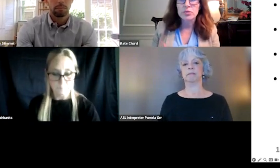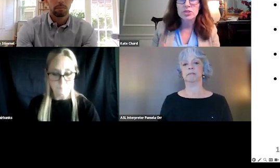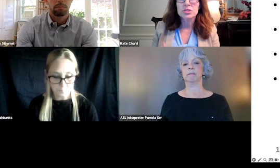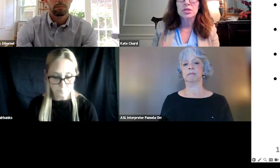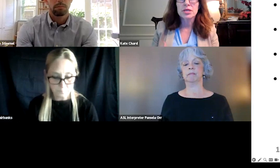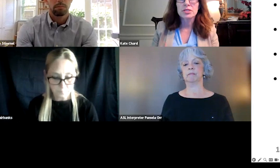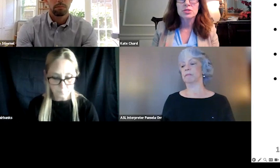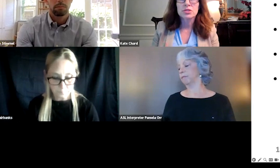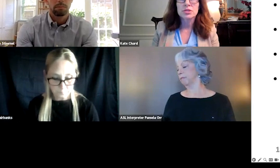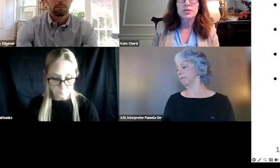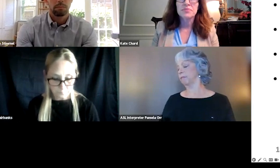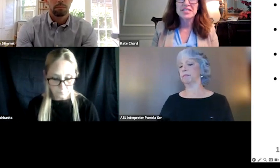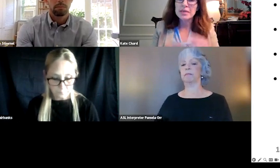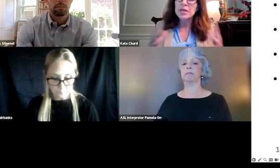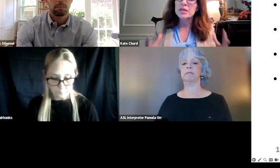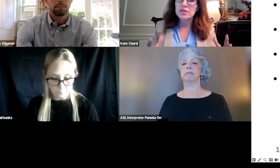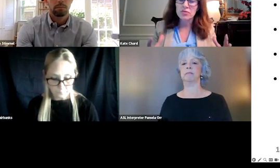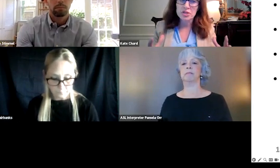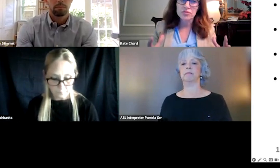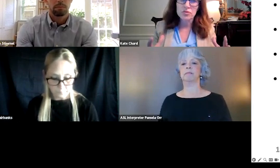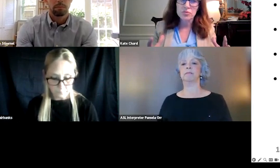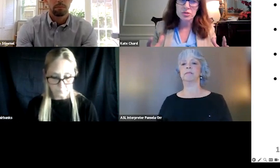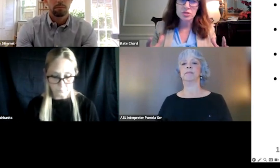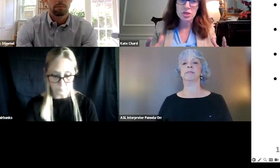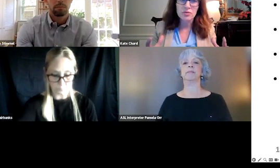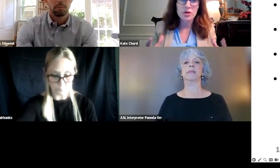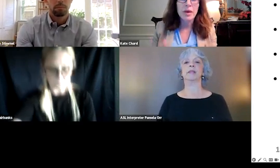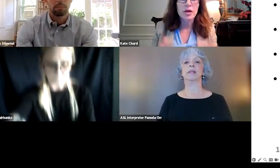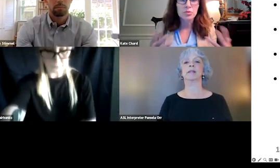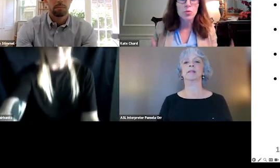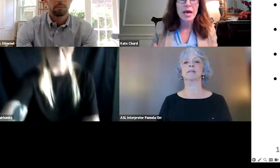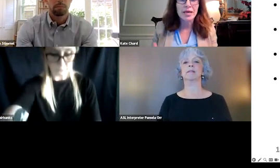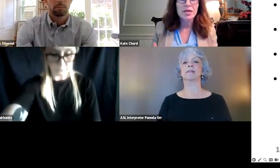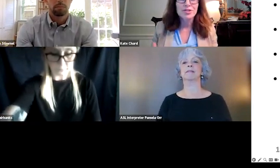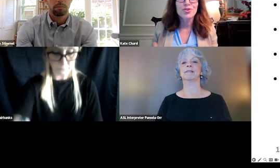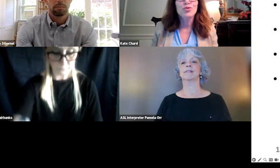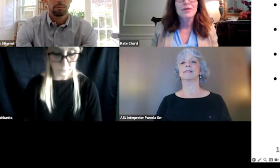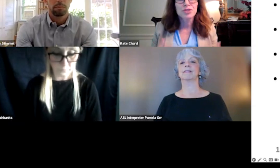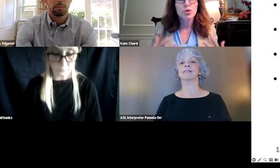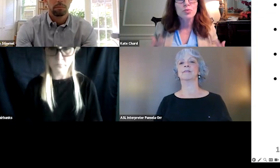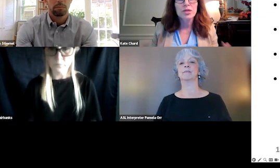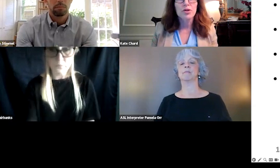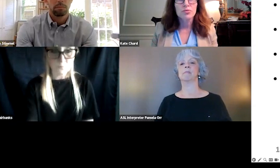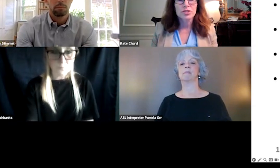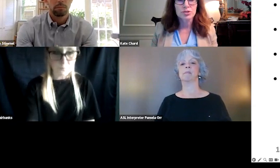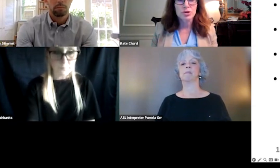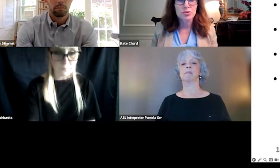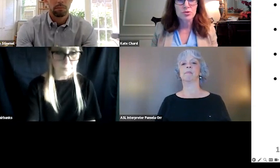which are designed to disseminate the information from research in a very palatable way so that you don't have to go and read all the research articles